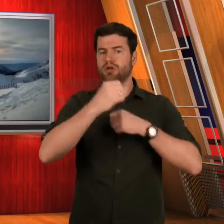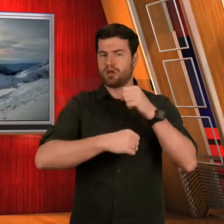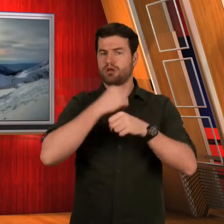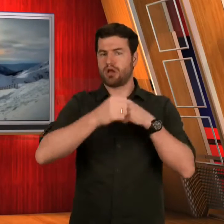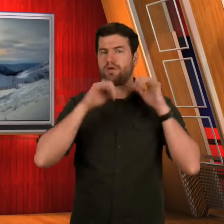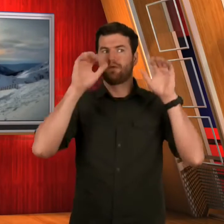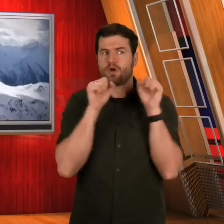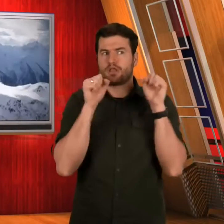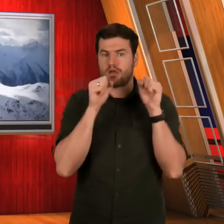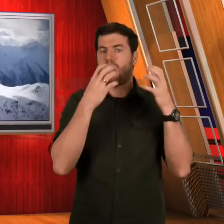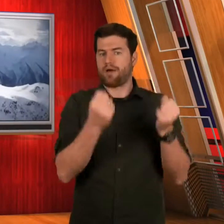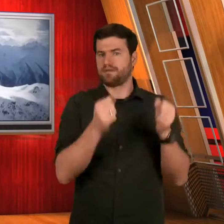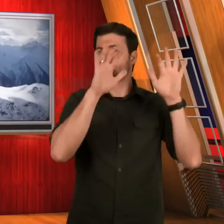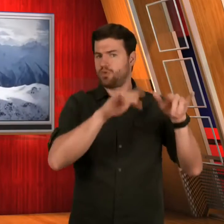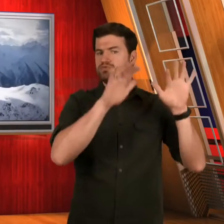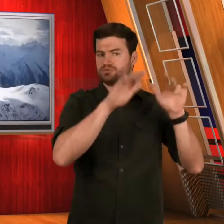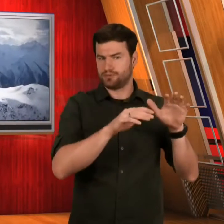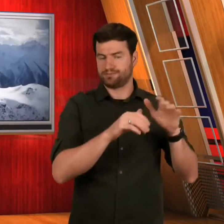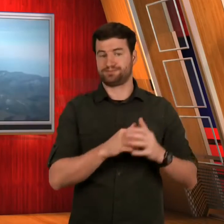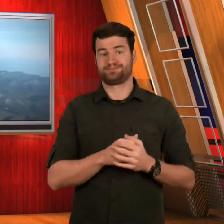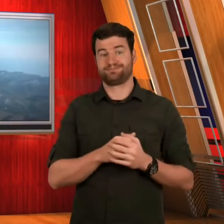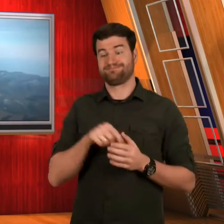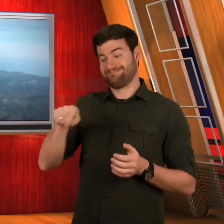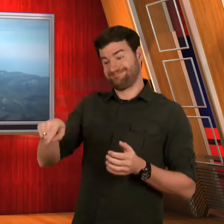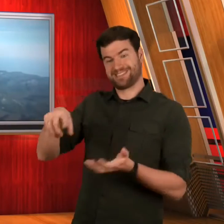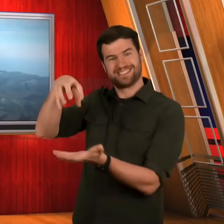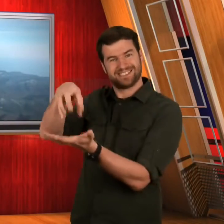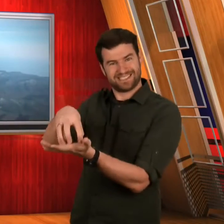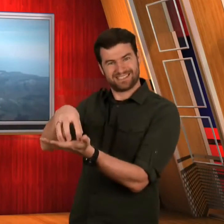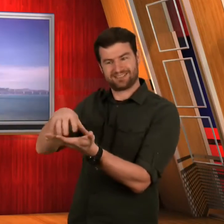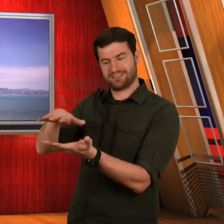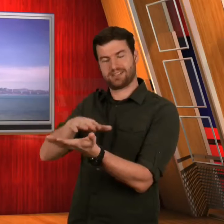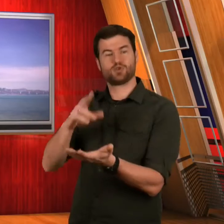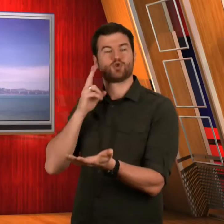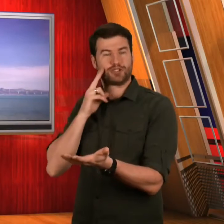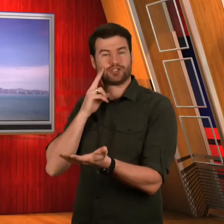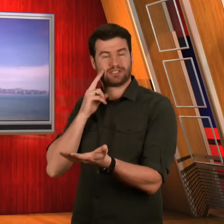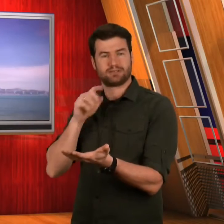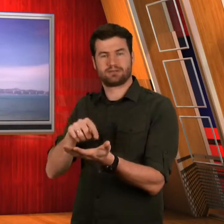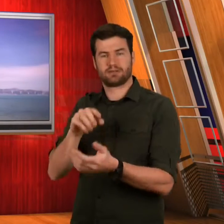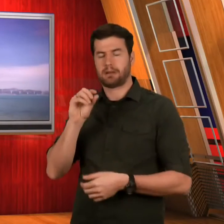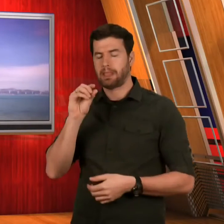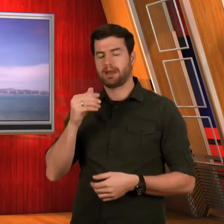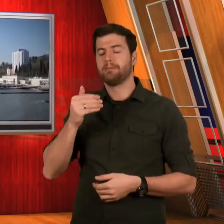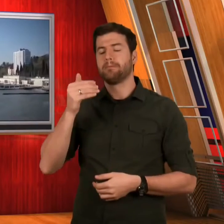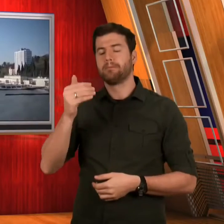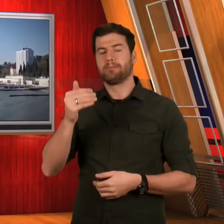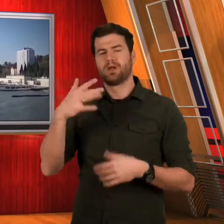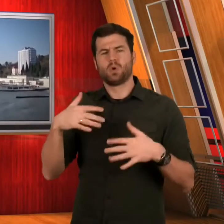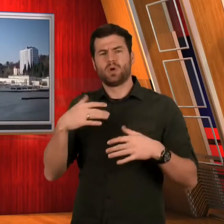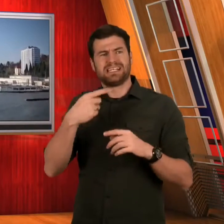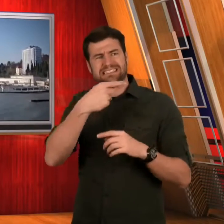but hard freezes are rare in the city